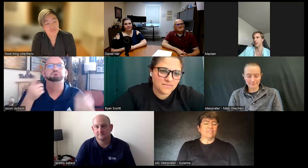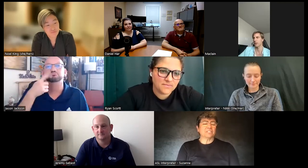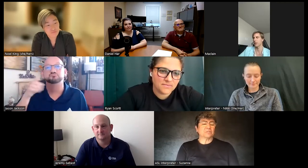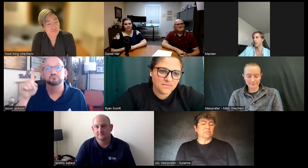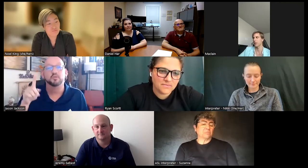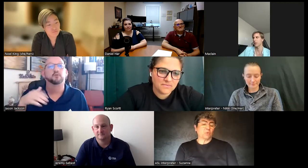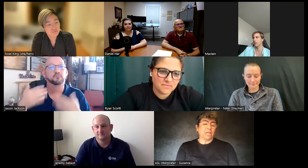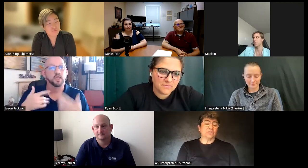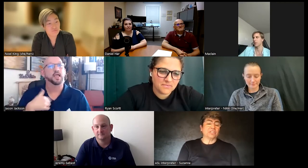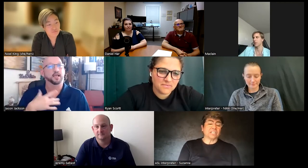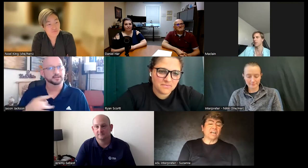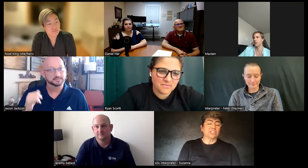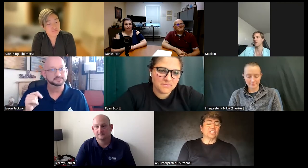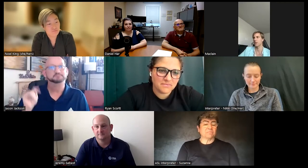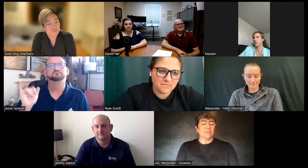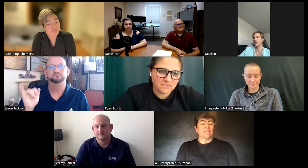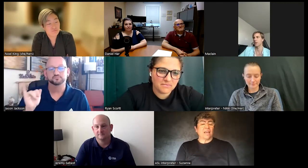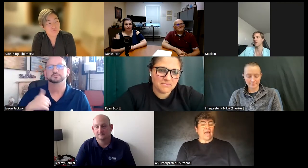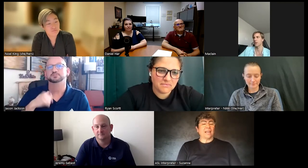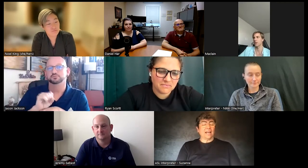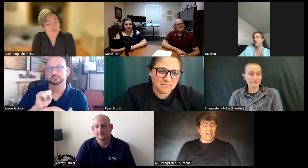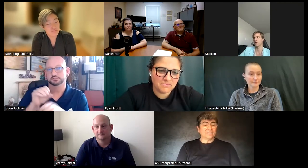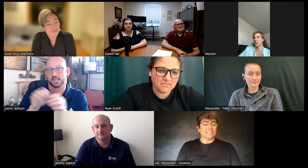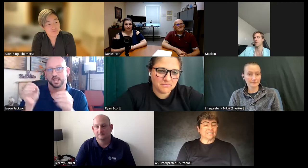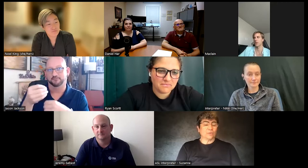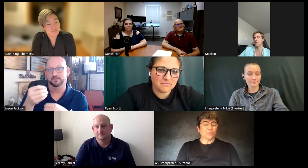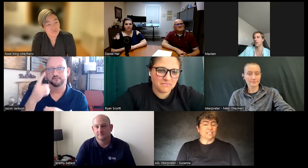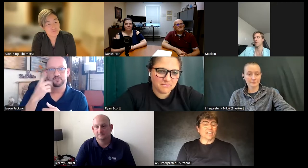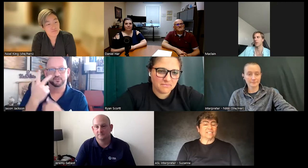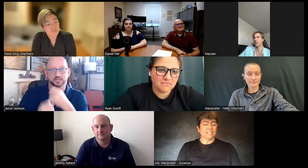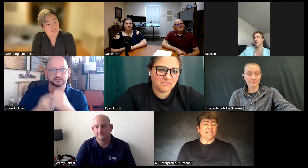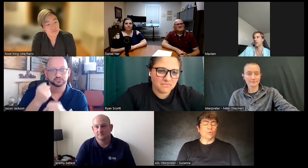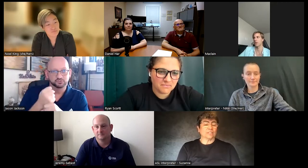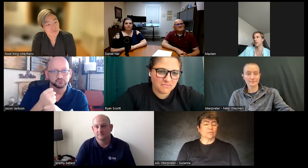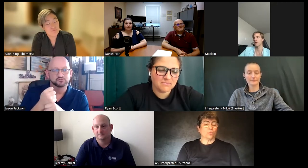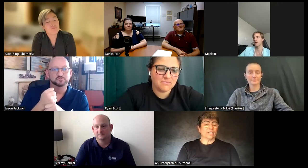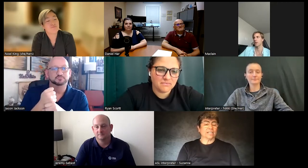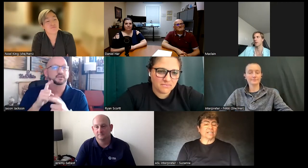office related to technology and I liked it I really liked it I worked working in